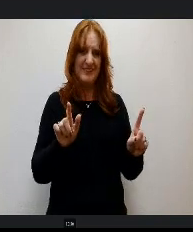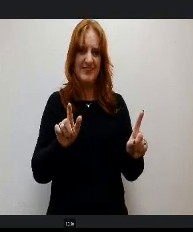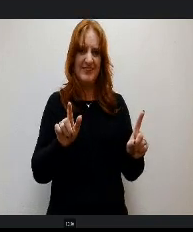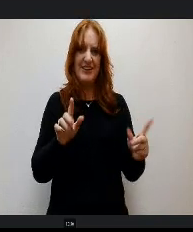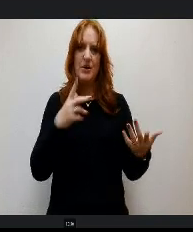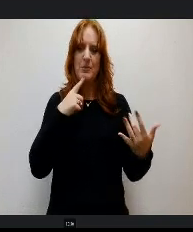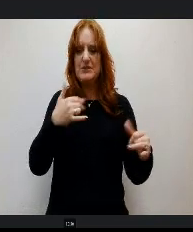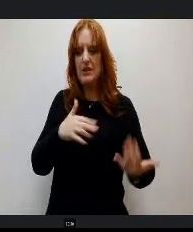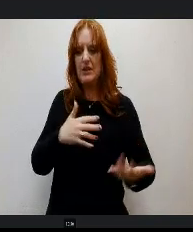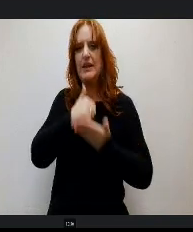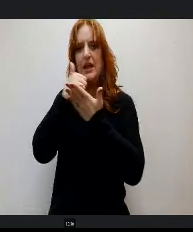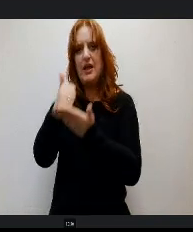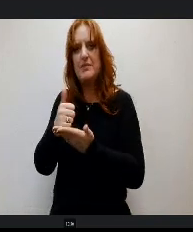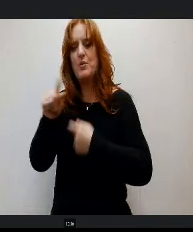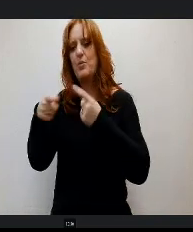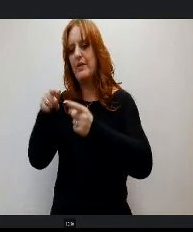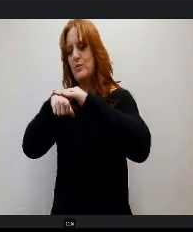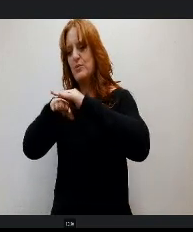when they enter the workforce or enter post secondary opportunities.